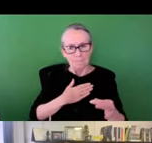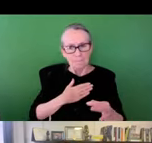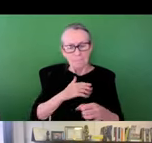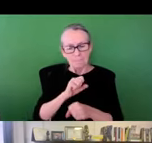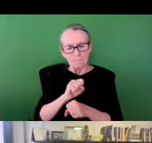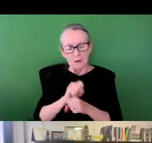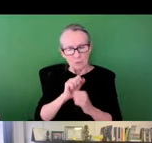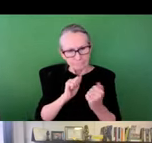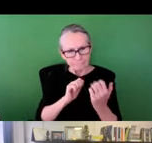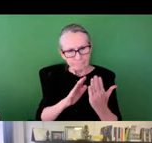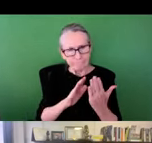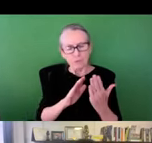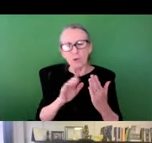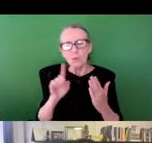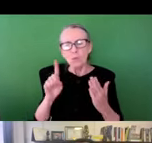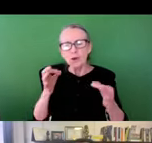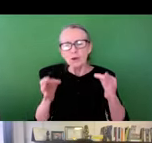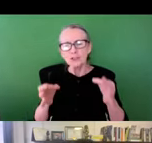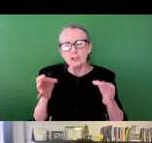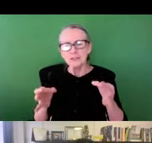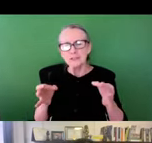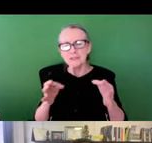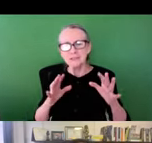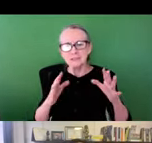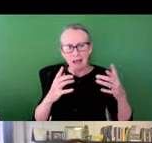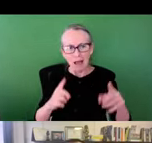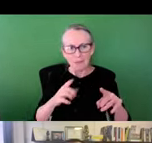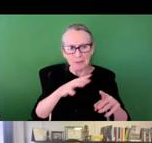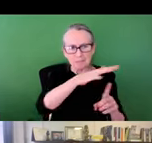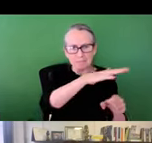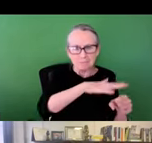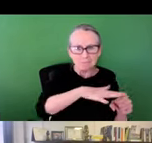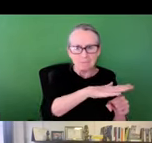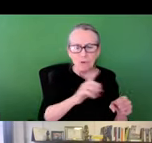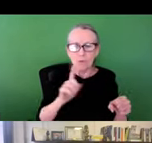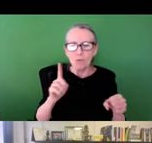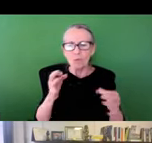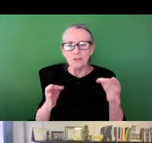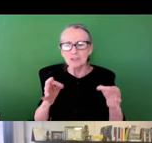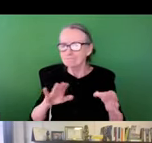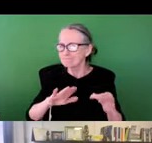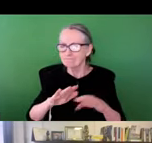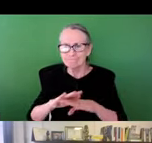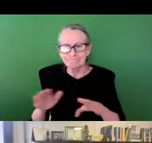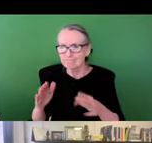my work and my laboratory really address distribution issues through spatial modeling and mapping and some